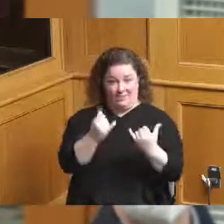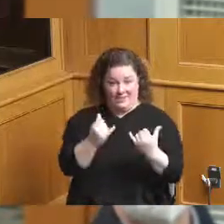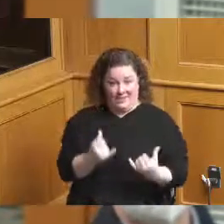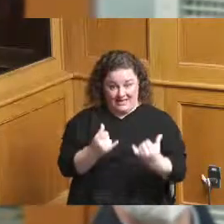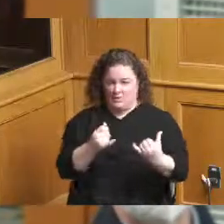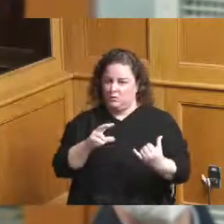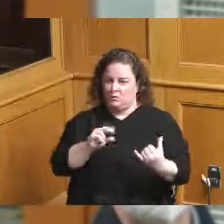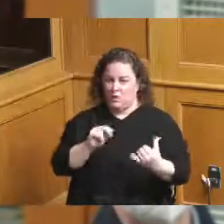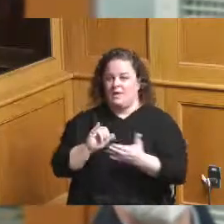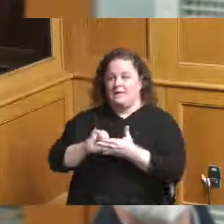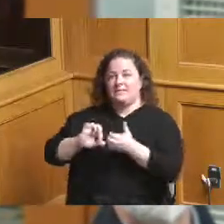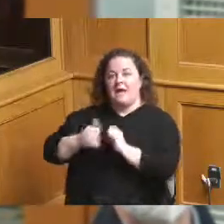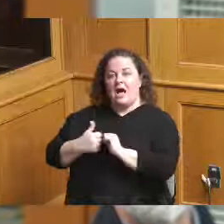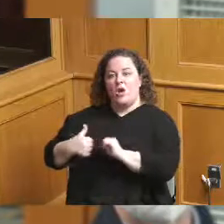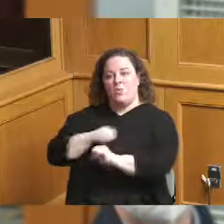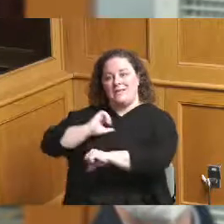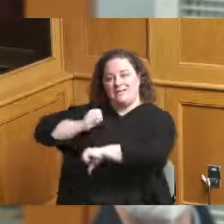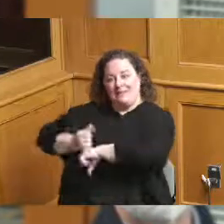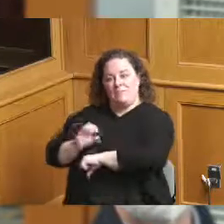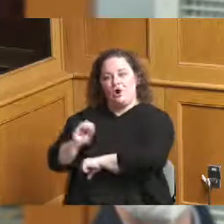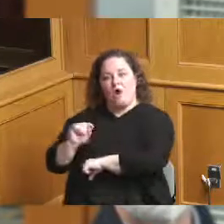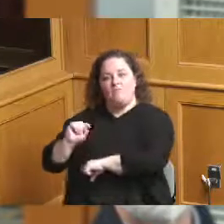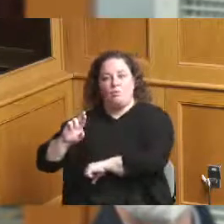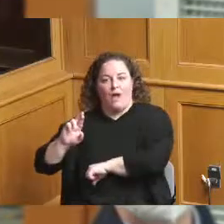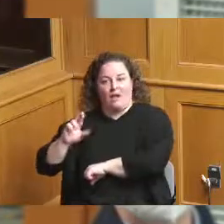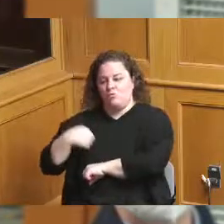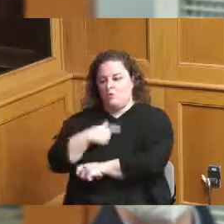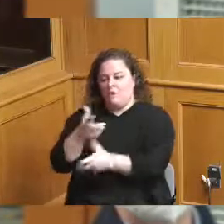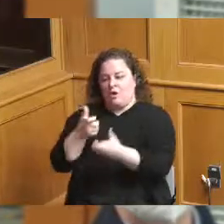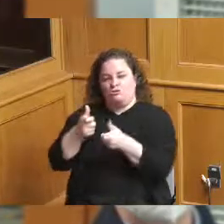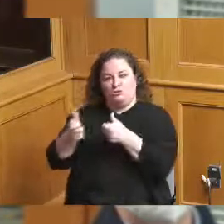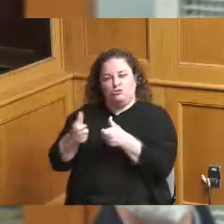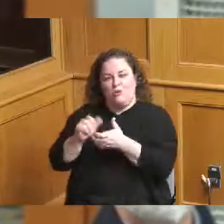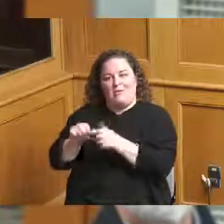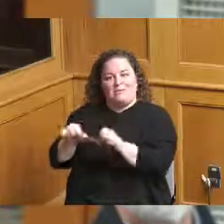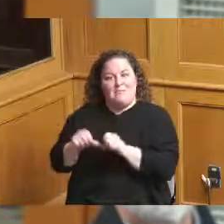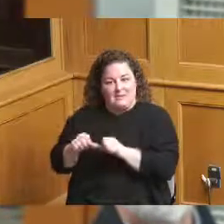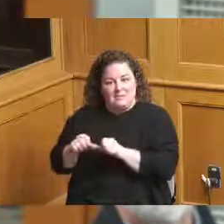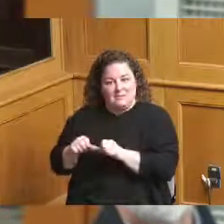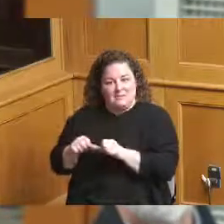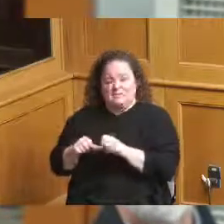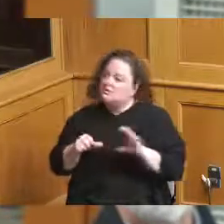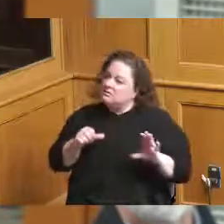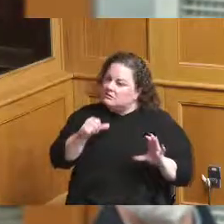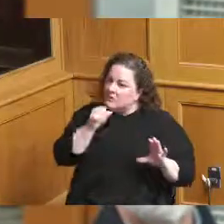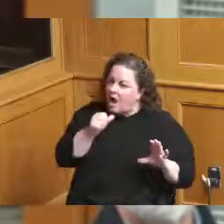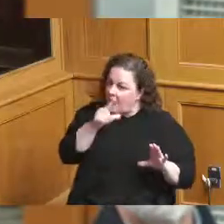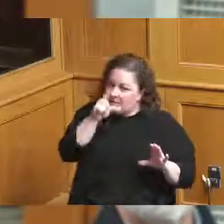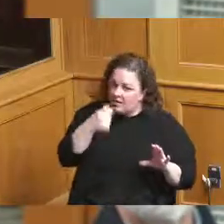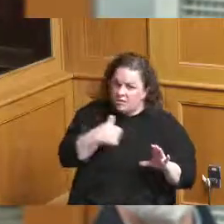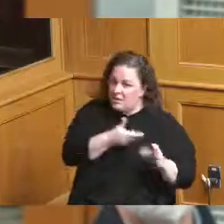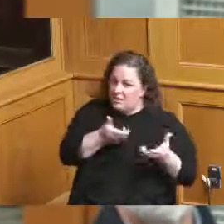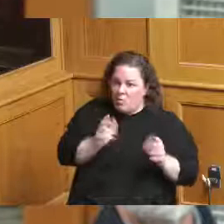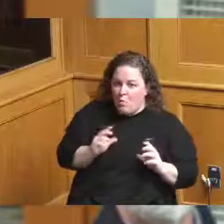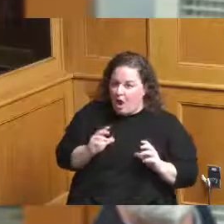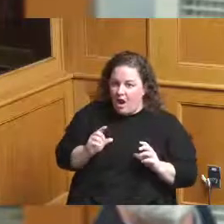because we wanted to control the commercial space not because we didn't want anyone to get ownership we don't want our tenants to make money we absolutely want our tenants to make money we keep